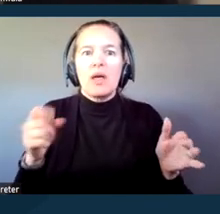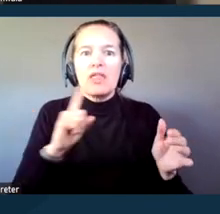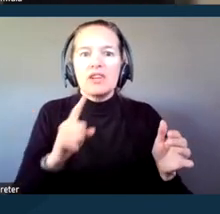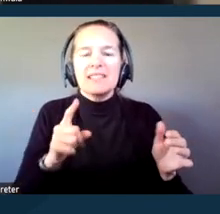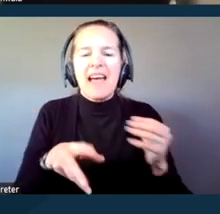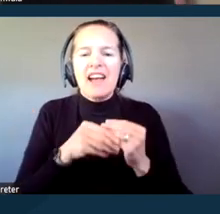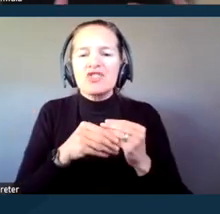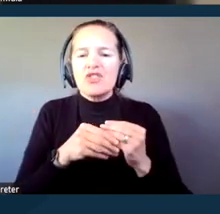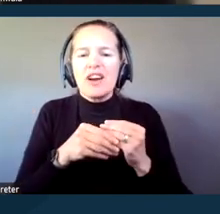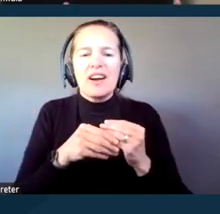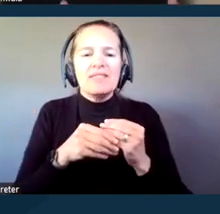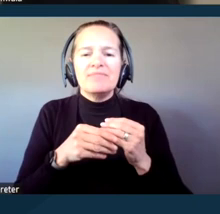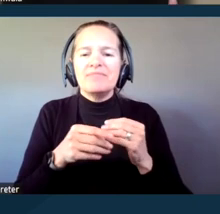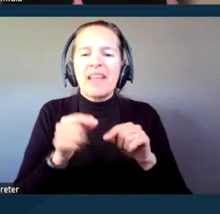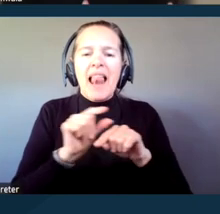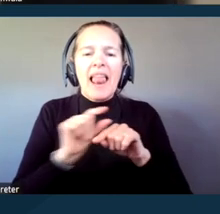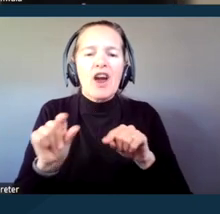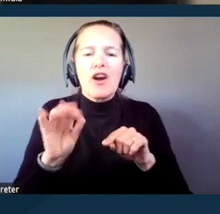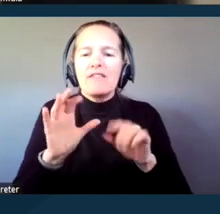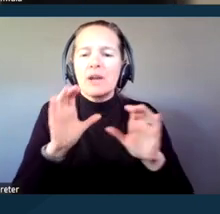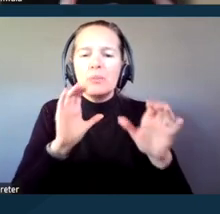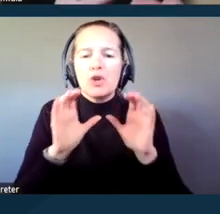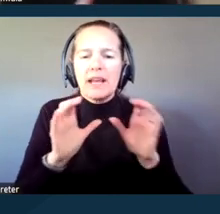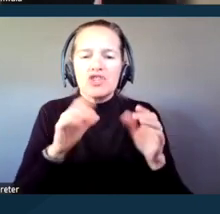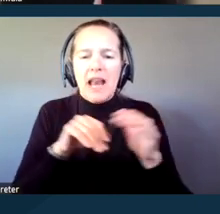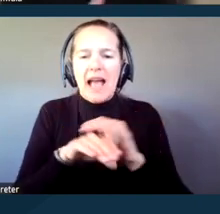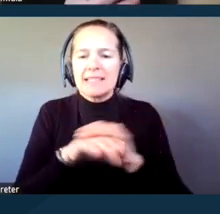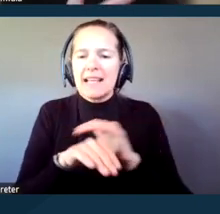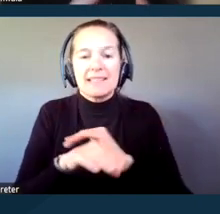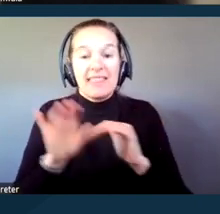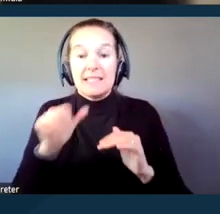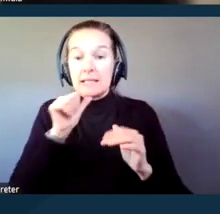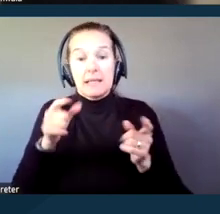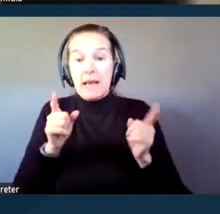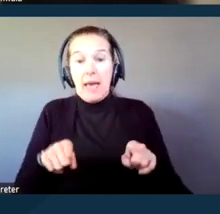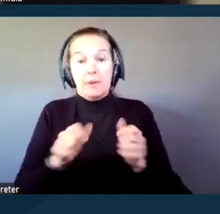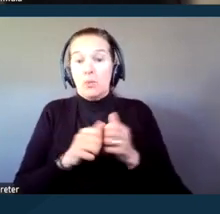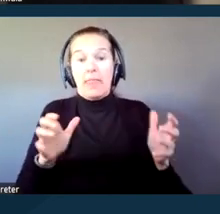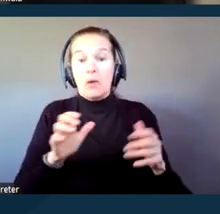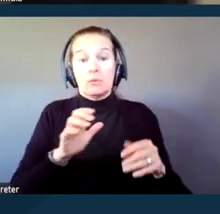of communication access not happening without the certified interpreter of the deaf.